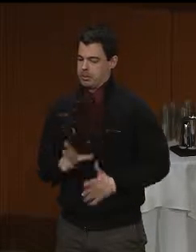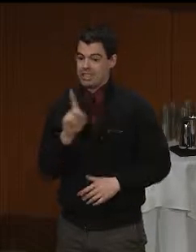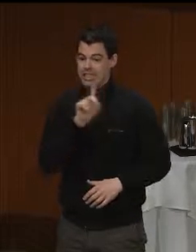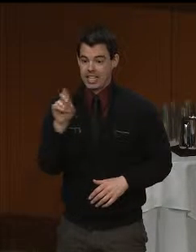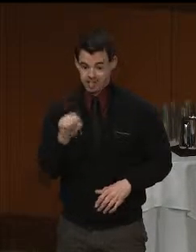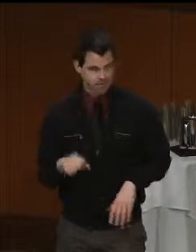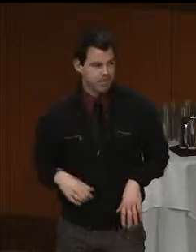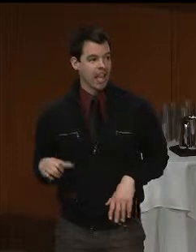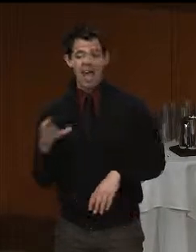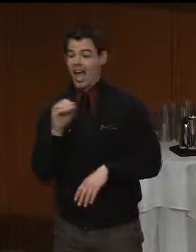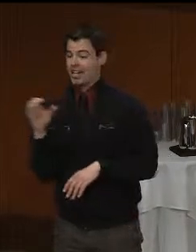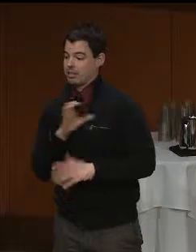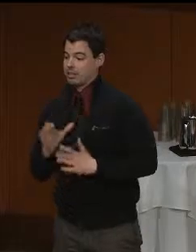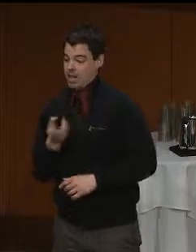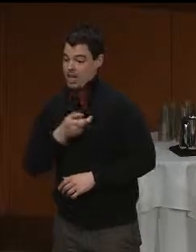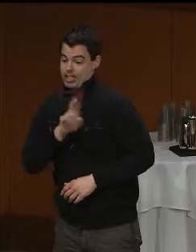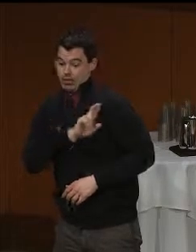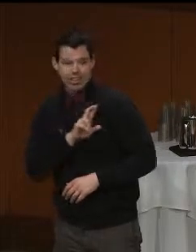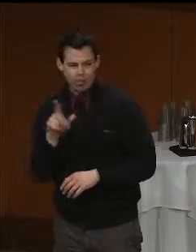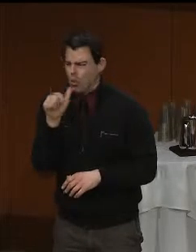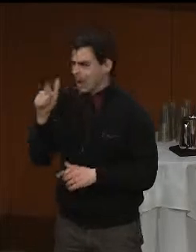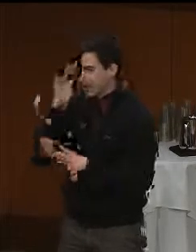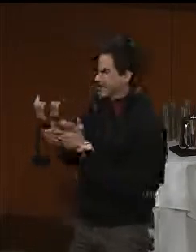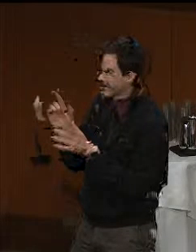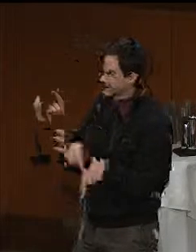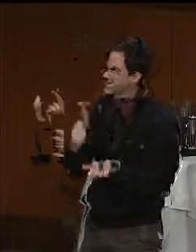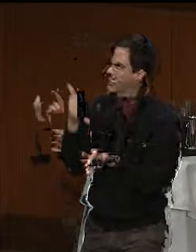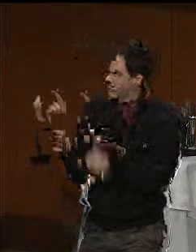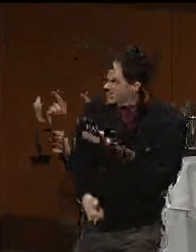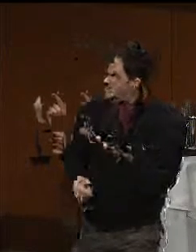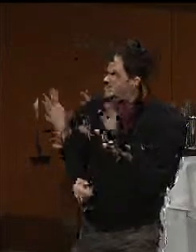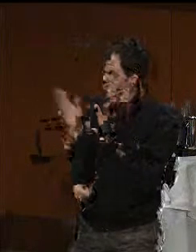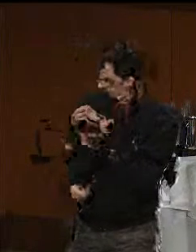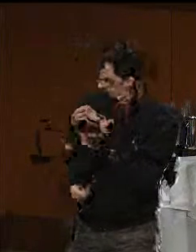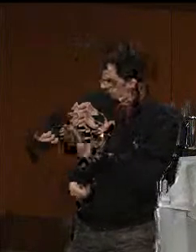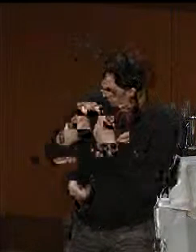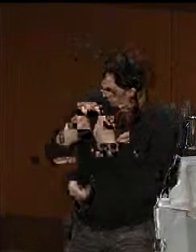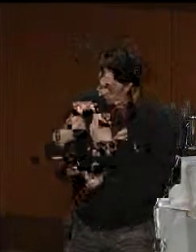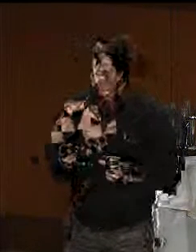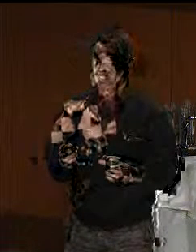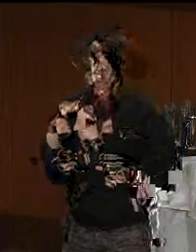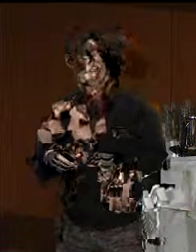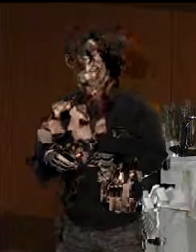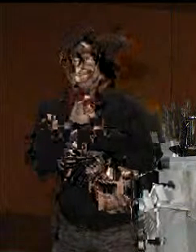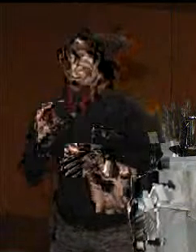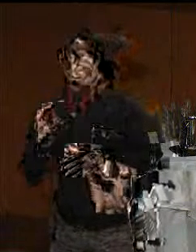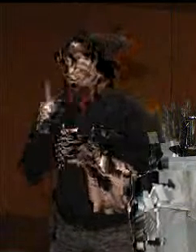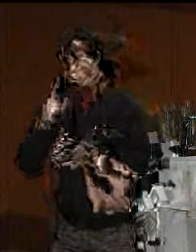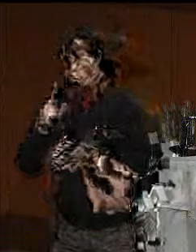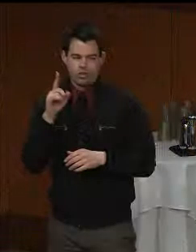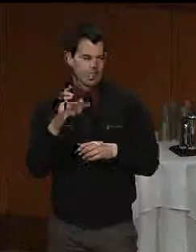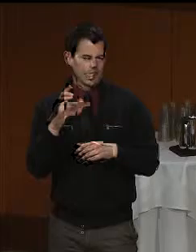who I believe has been to every one of these conferences, who's the Commissioner for the Commission of the Deaf and Hard of Hearing.